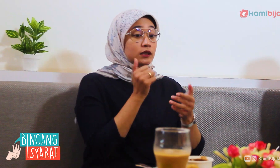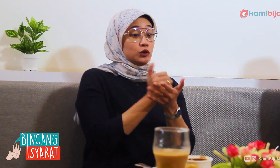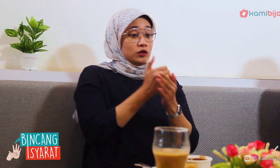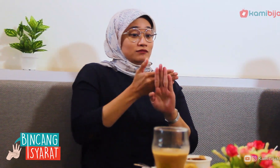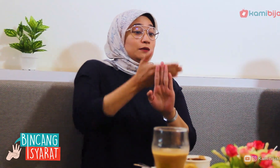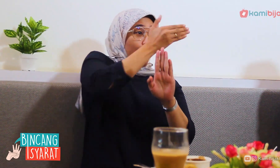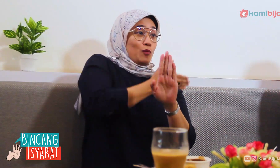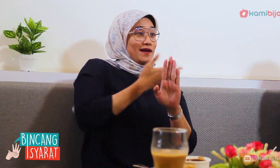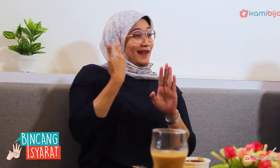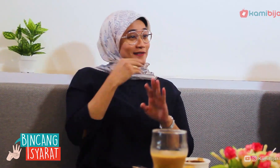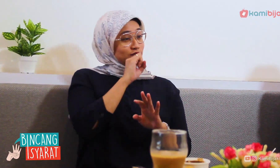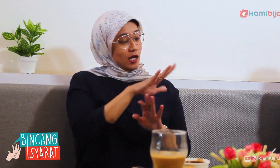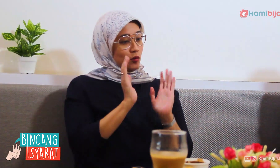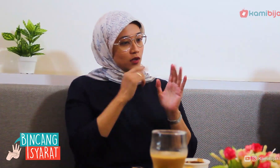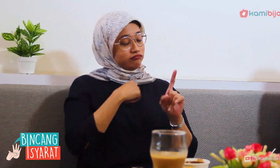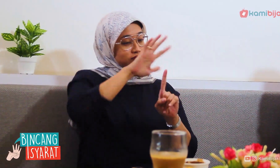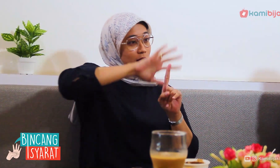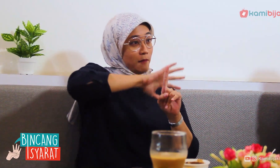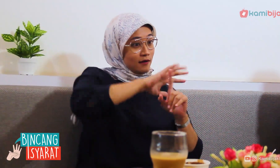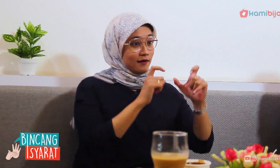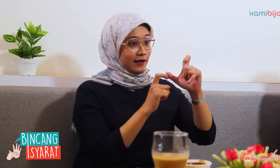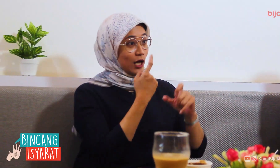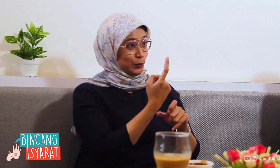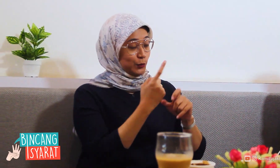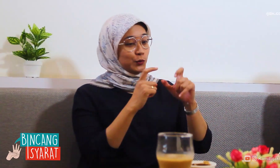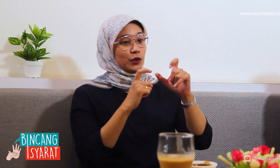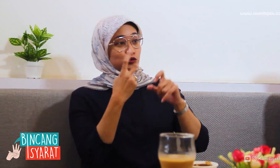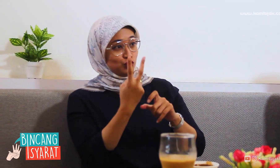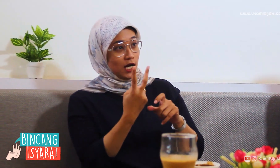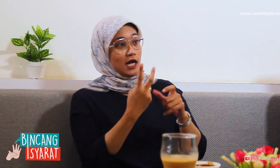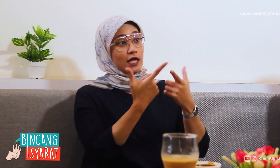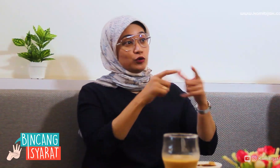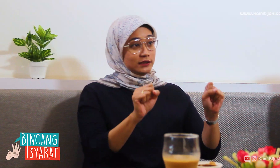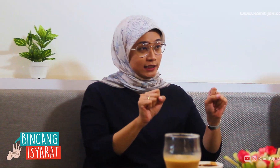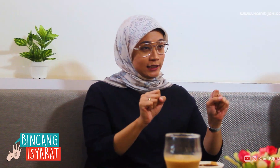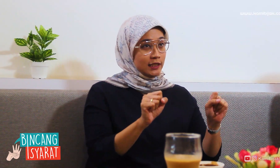Previously, I have already told you about the background my education S1 and S2 are languages,